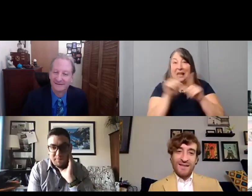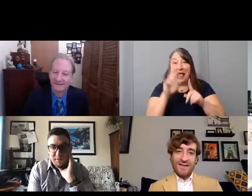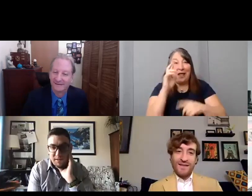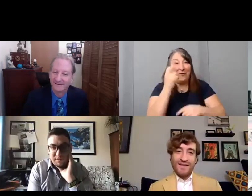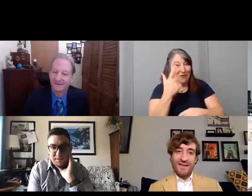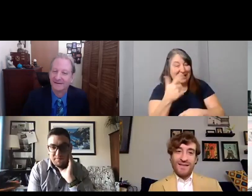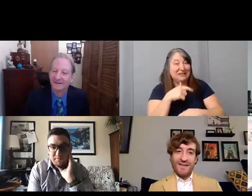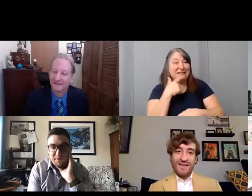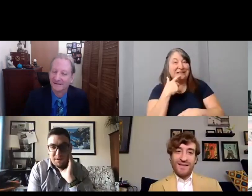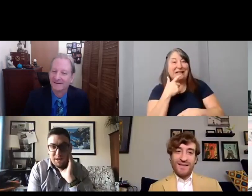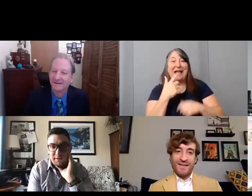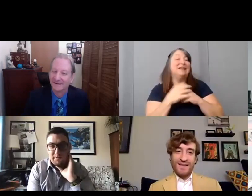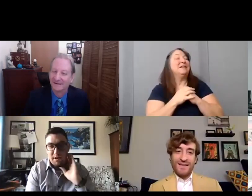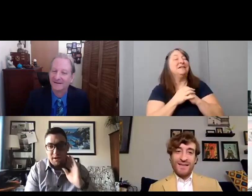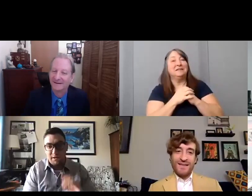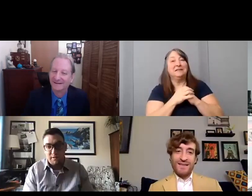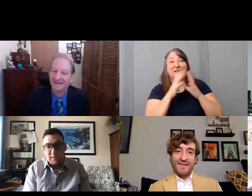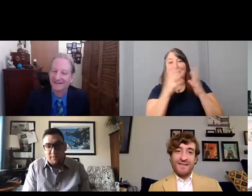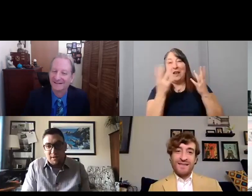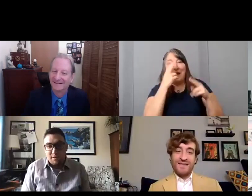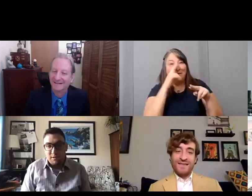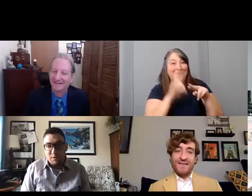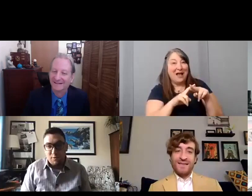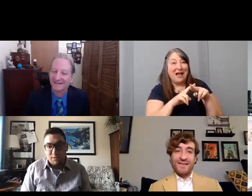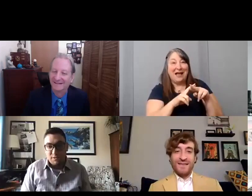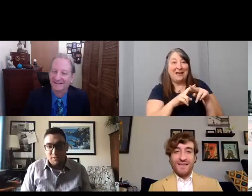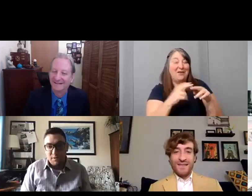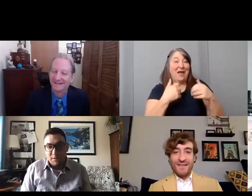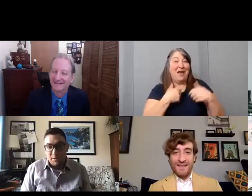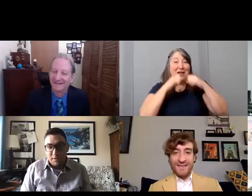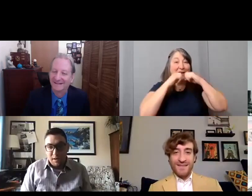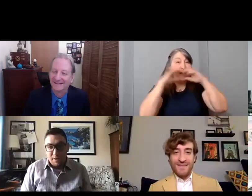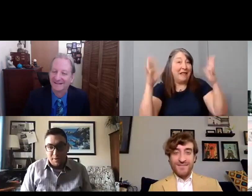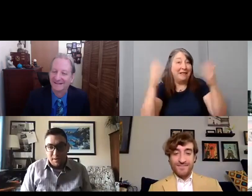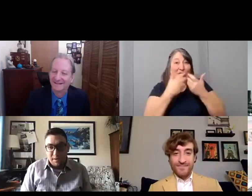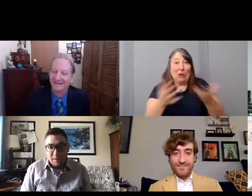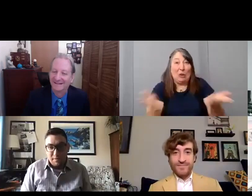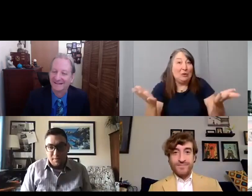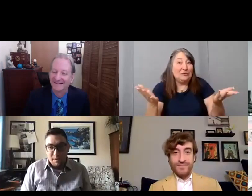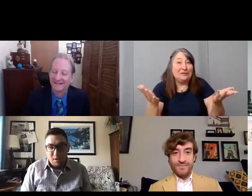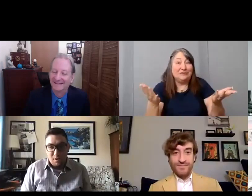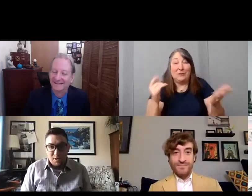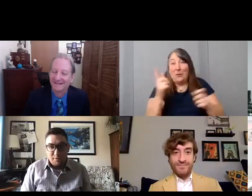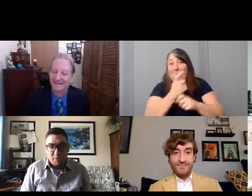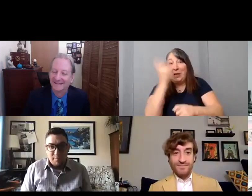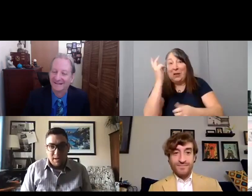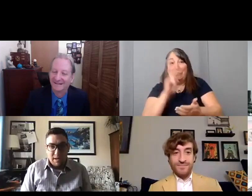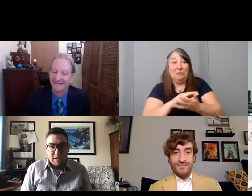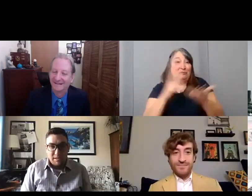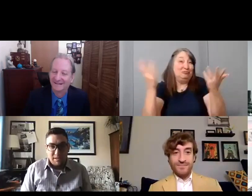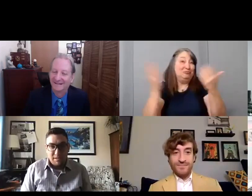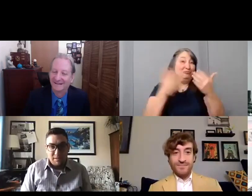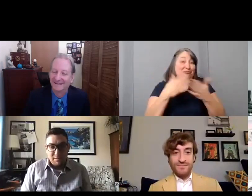it's a lot of fun, and you have nothing to lose. And, I mean also for me, I just